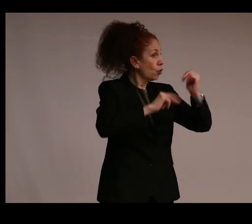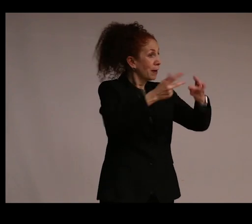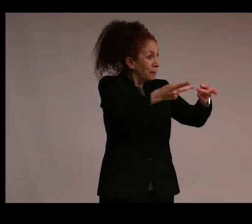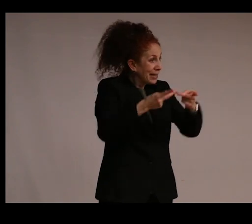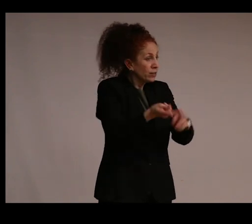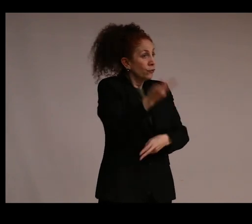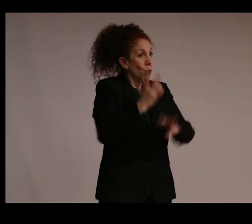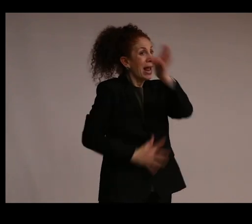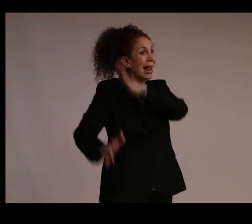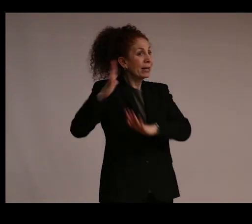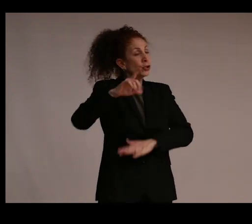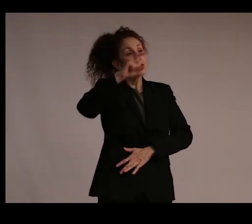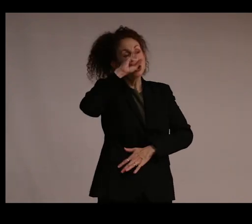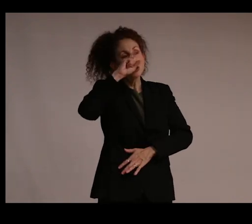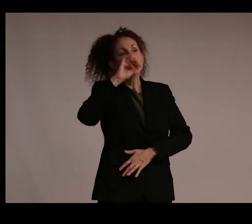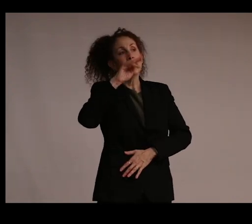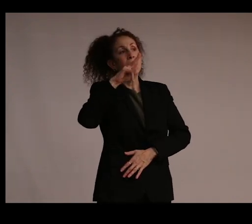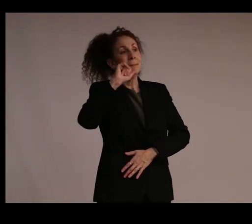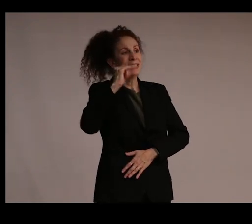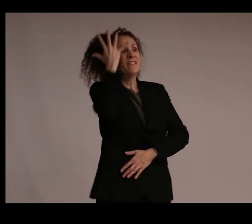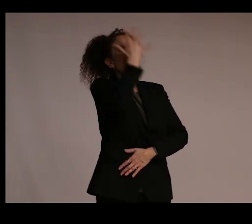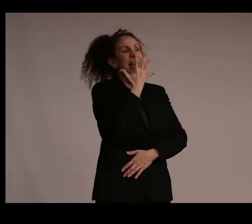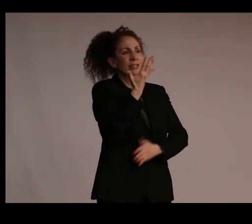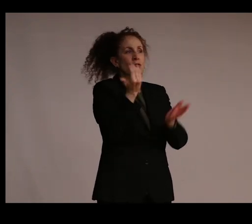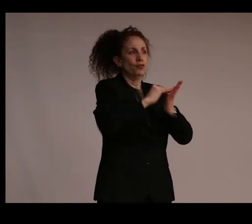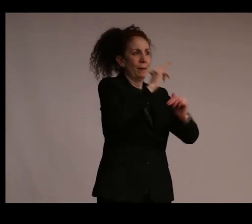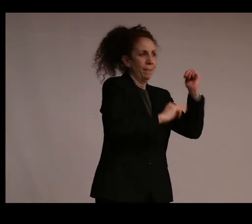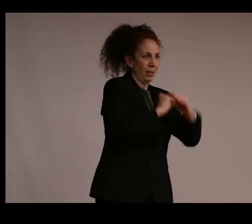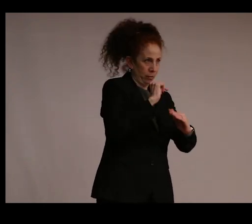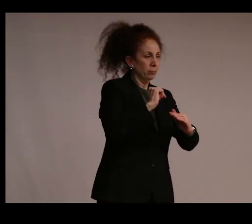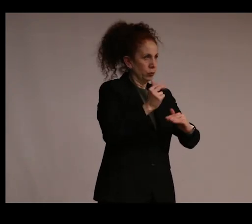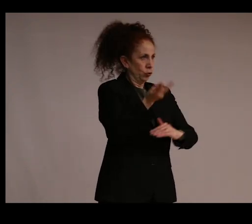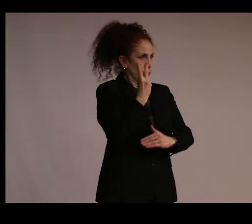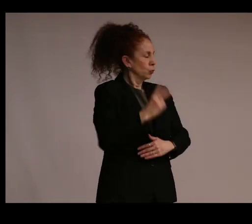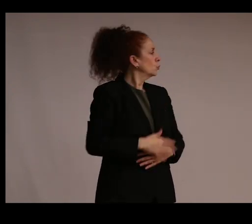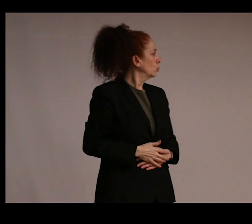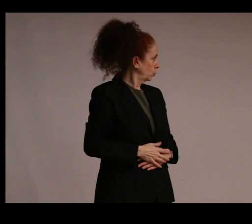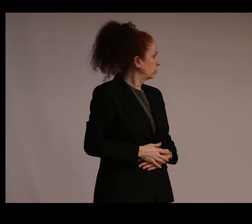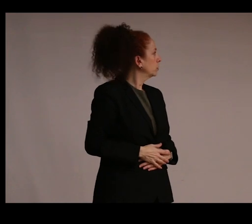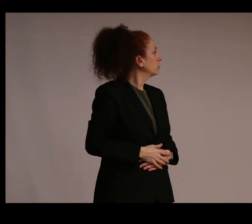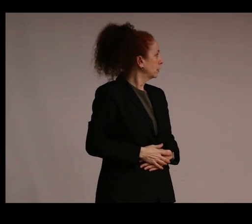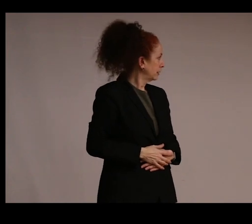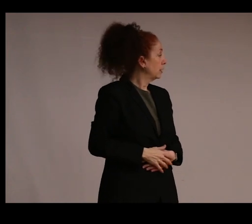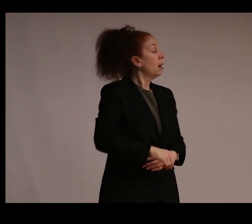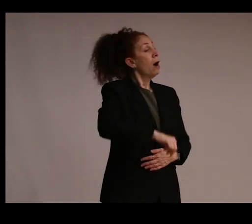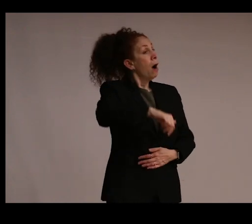ancient Egyptian mummies. In a powerful talk delivered on May 25,